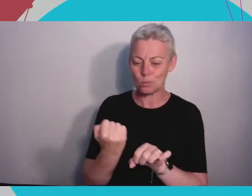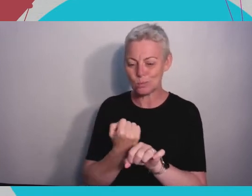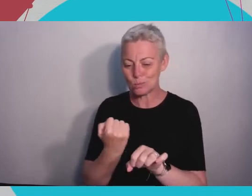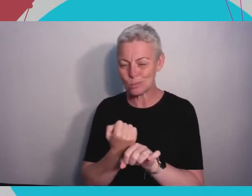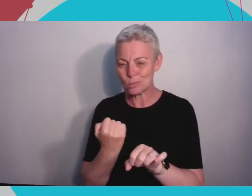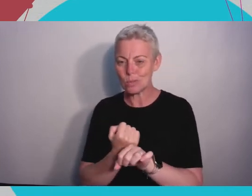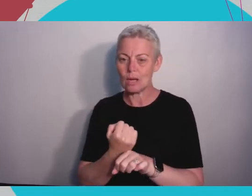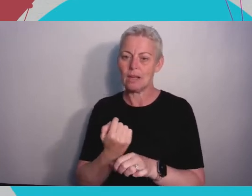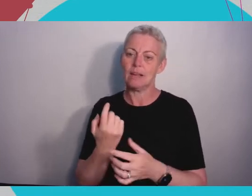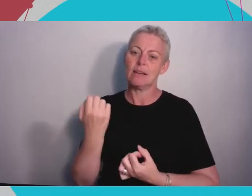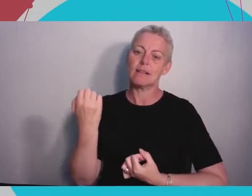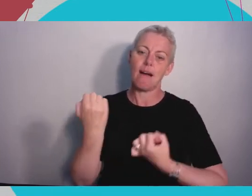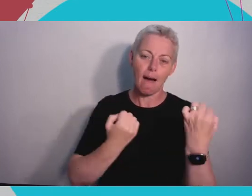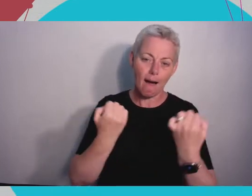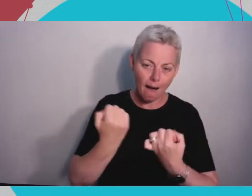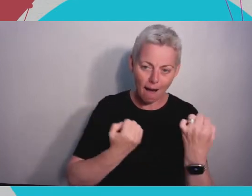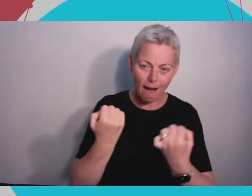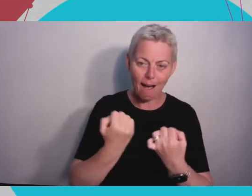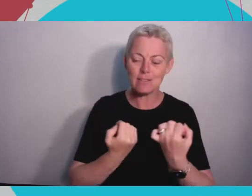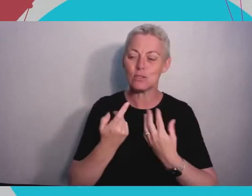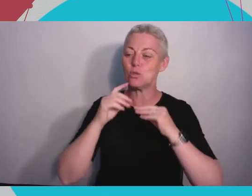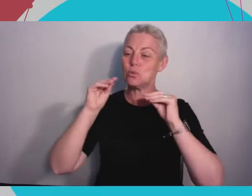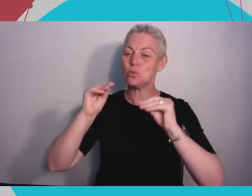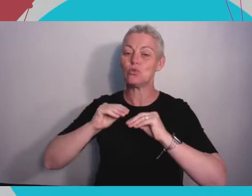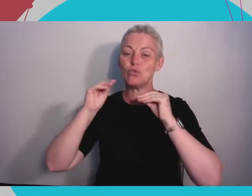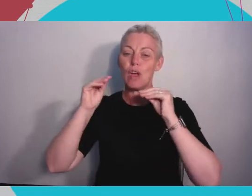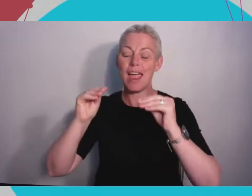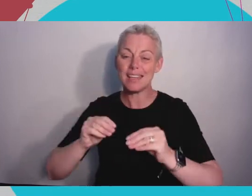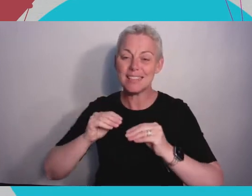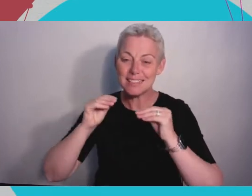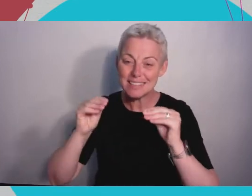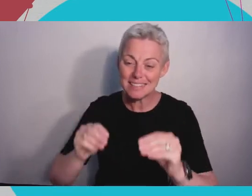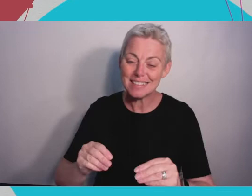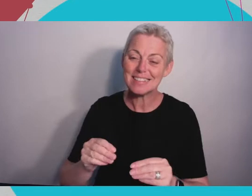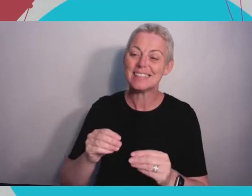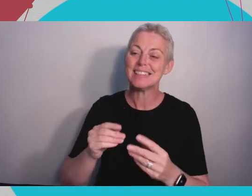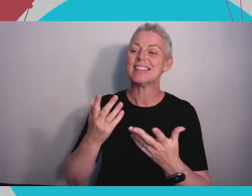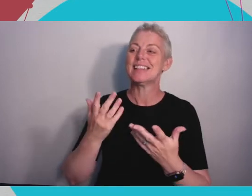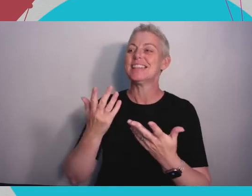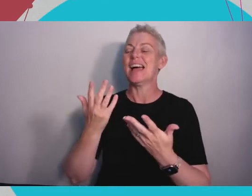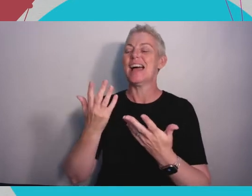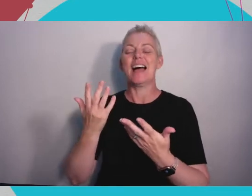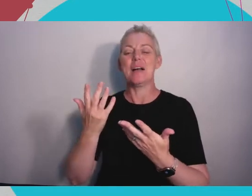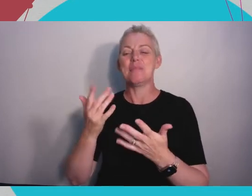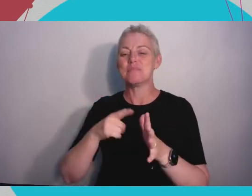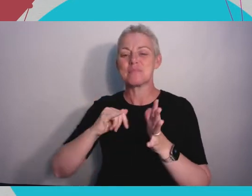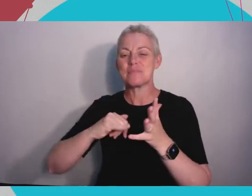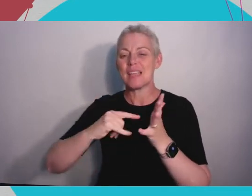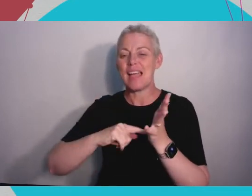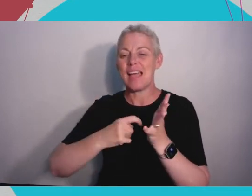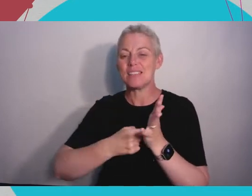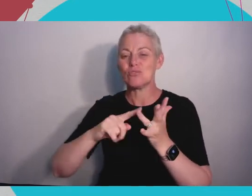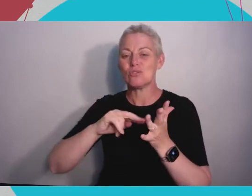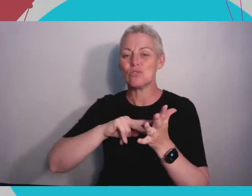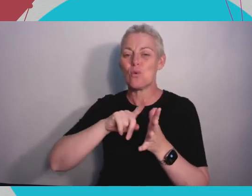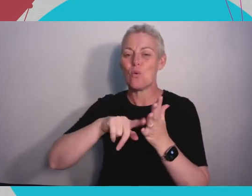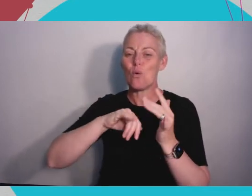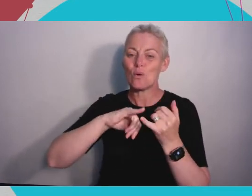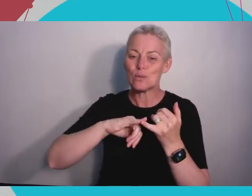going up to the international space stations, to where all the switches and buttons are and it's going to be in vehicles-kind of the applications that I've seen. And hopefully